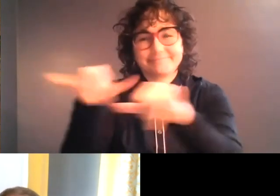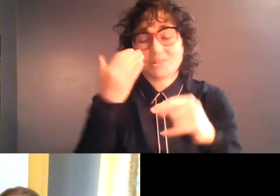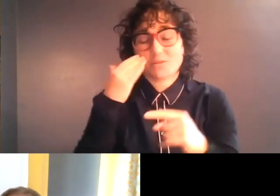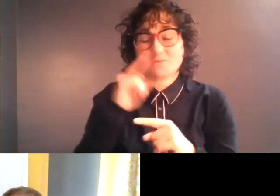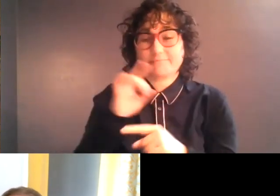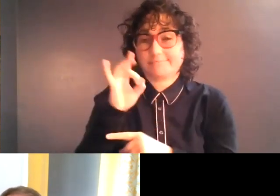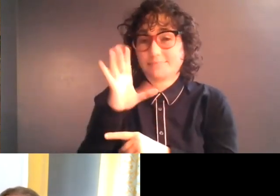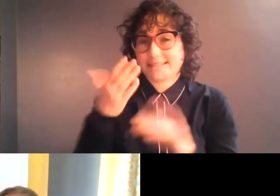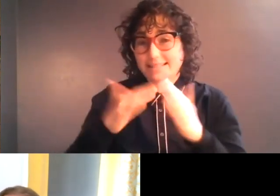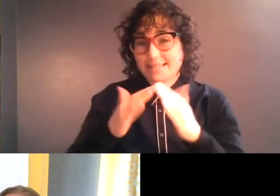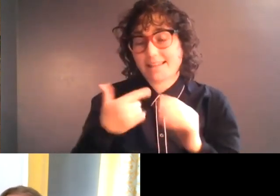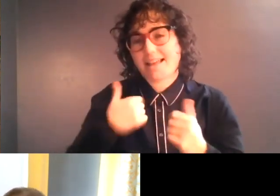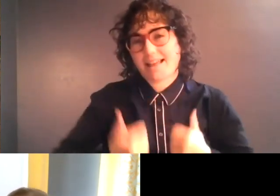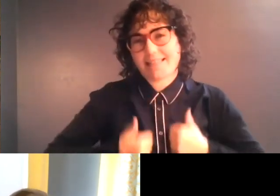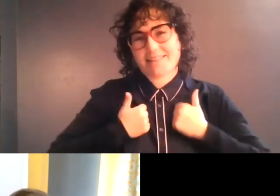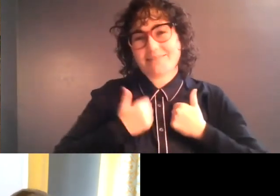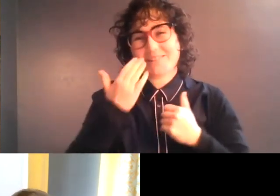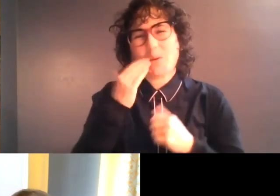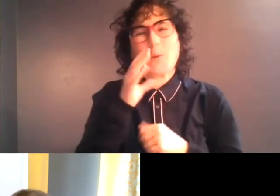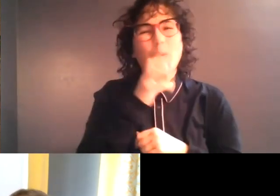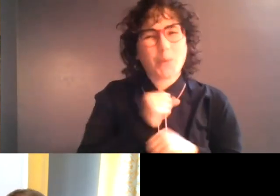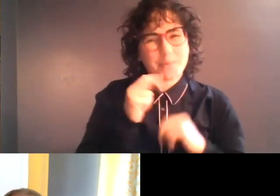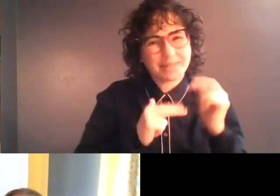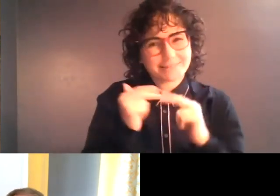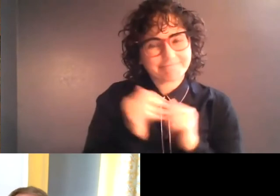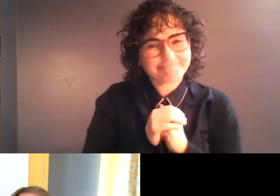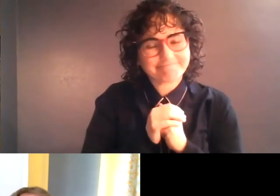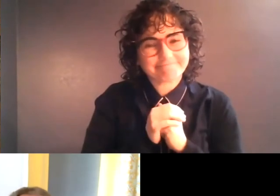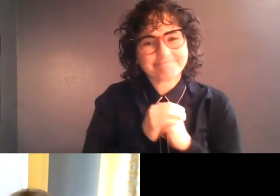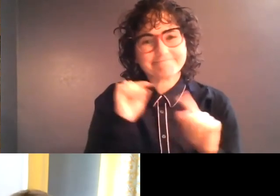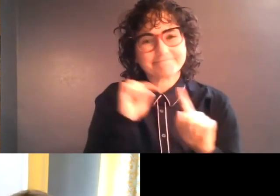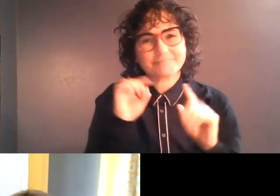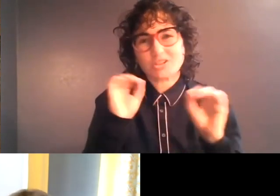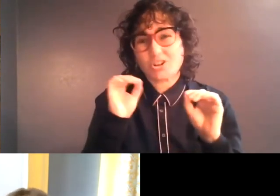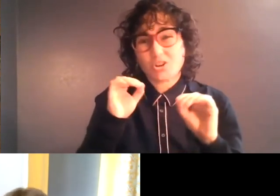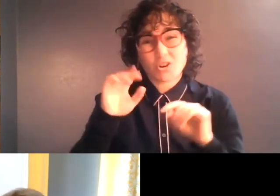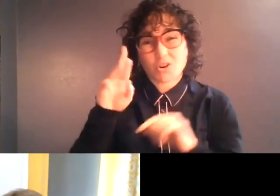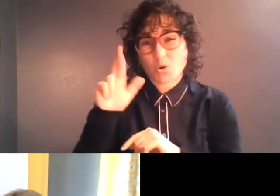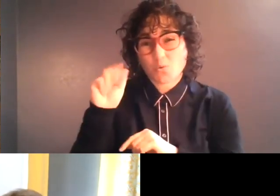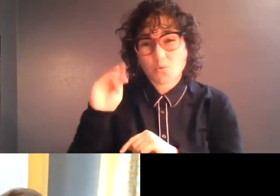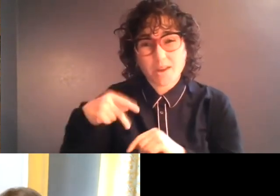city, I live in one of the older buildings without -- without ramps, without elevators.